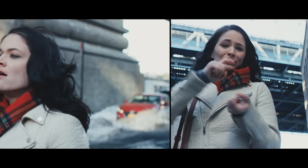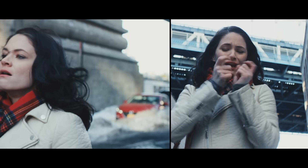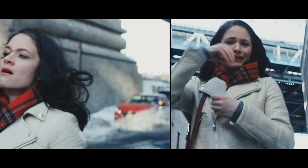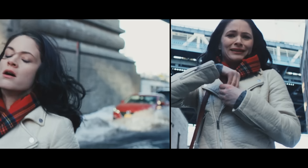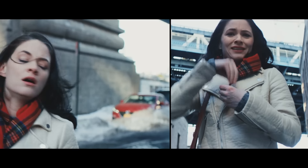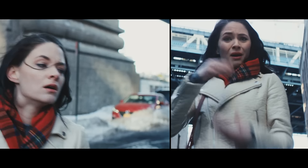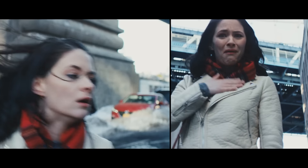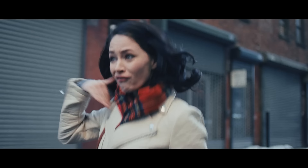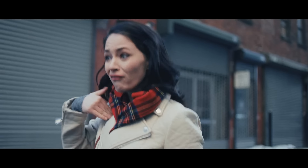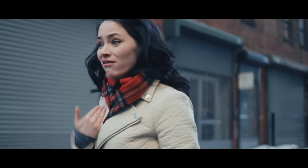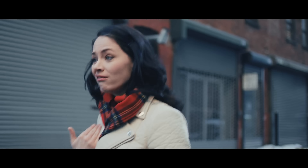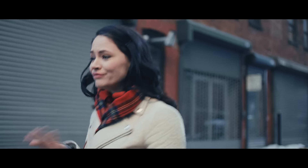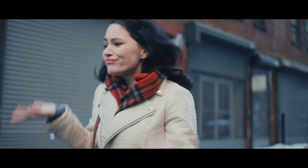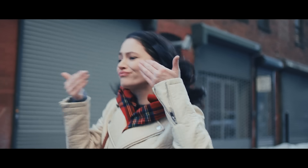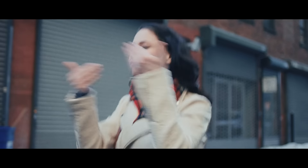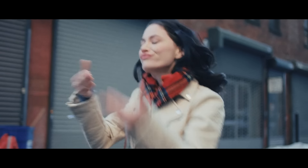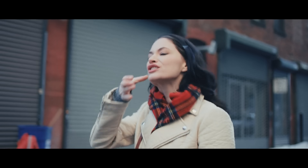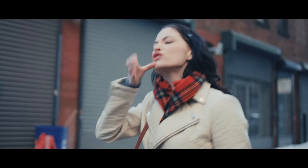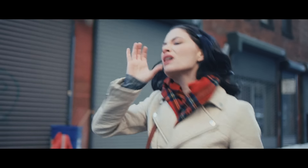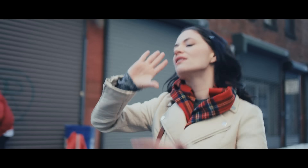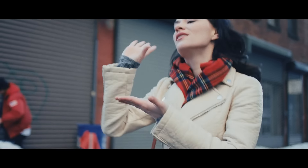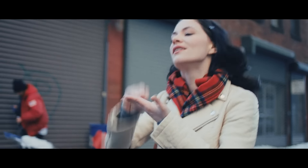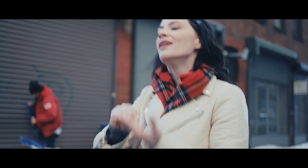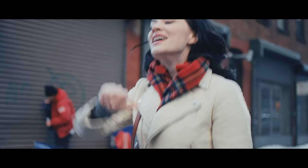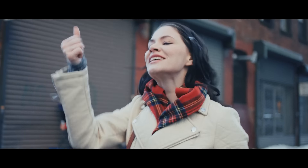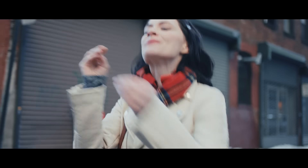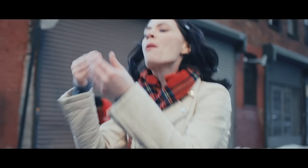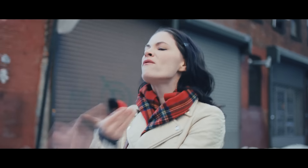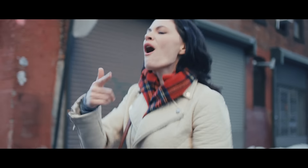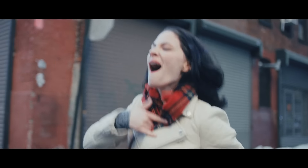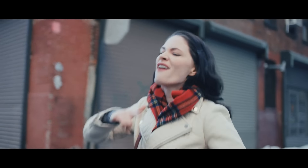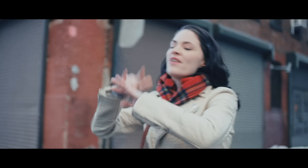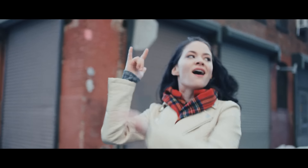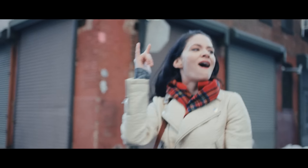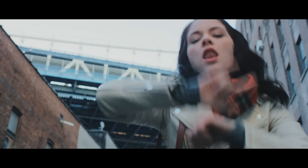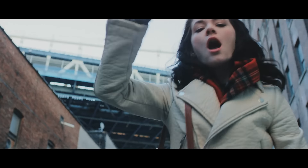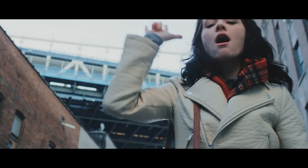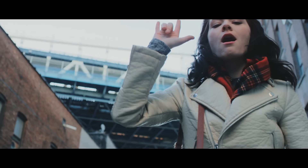OR THE ONE TO BLAME ANOTHER DRINK DOWN THE DRAIN AND TEN MORE BEFORE I GET ON THAT PLANE